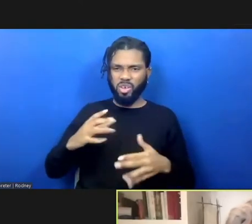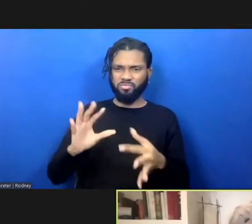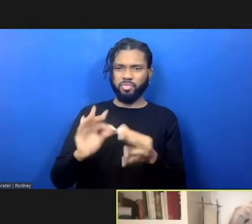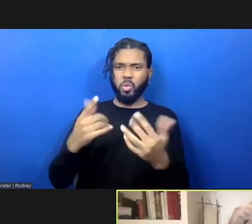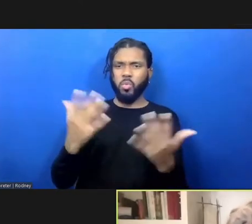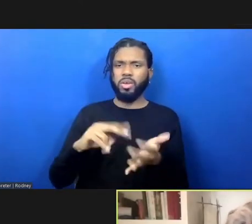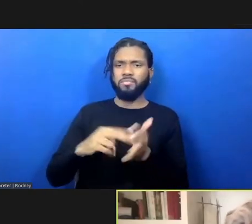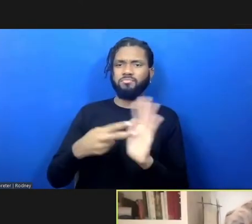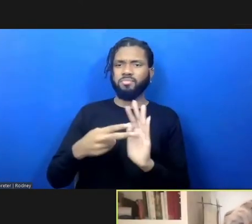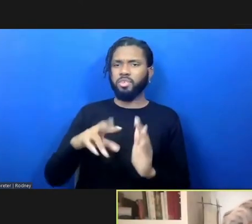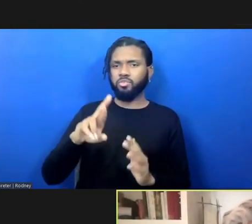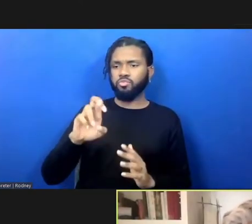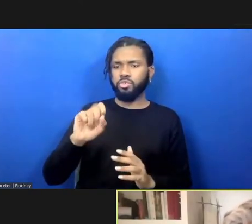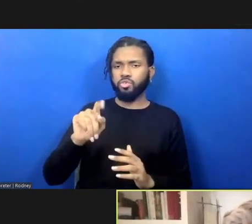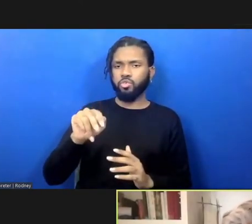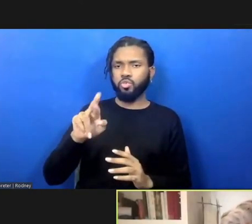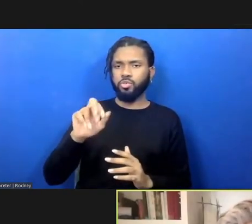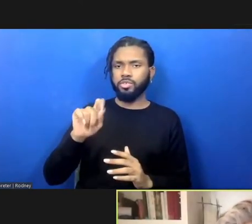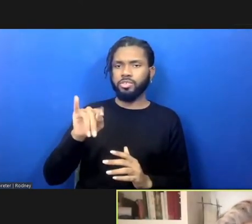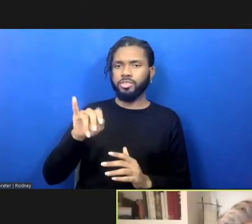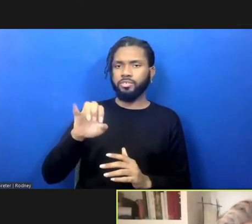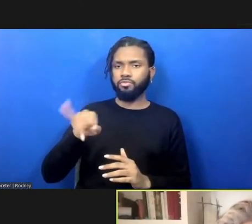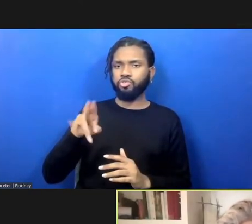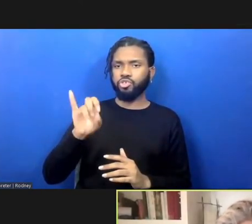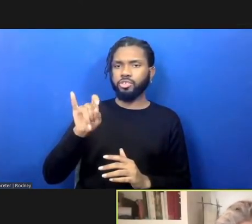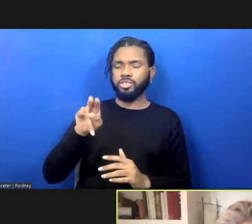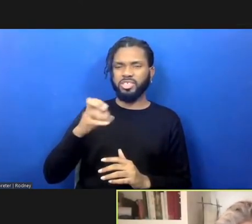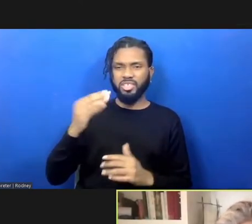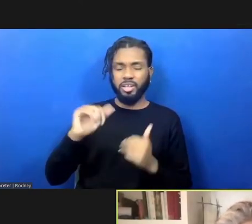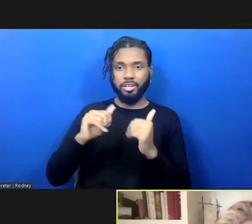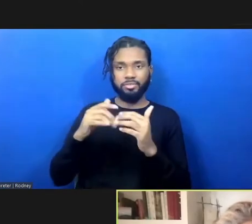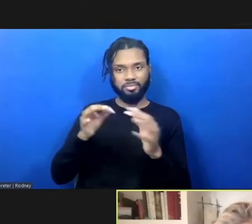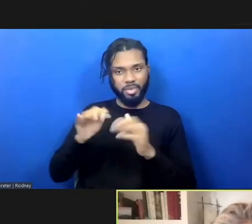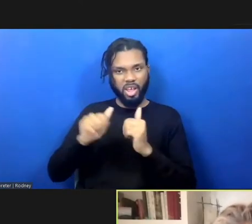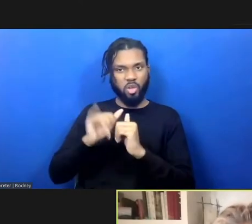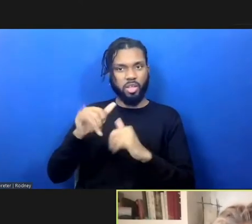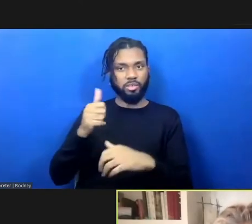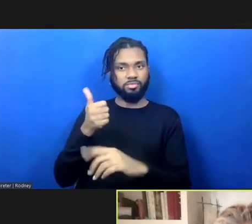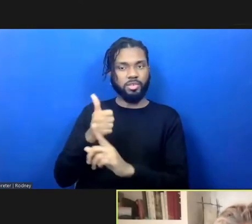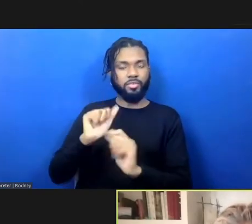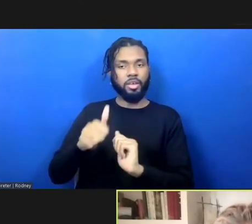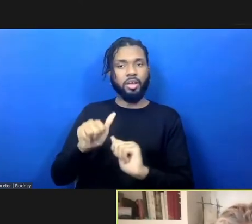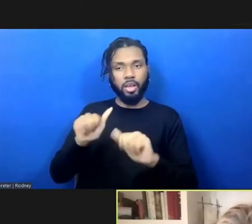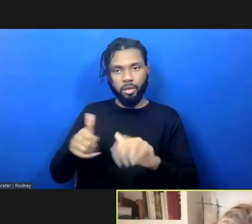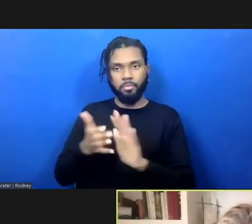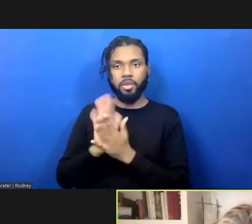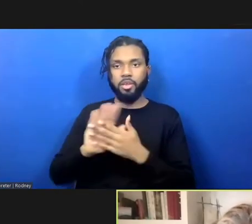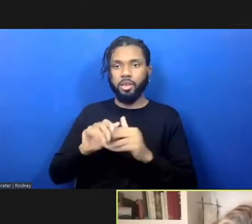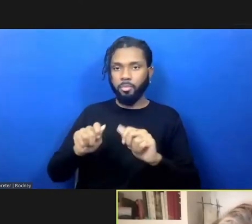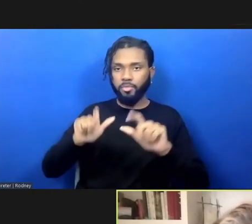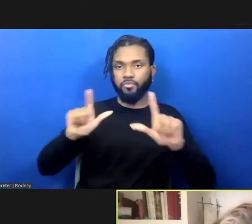paradigm shift and the way in which we can think about wrongdoing and harm in our communities.